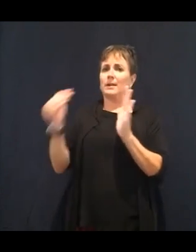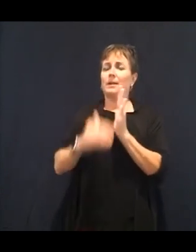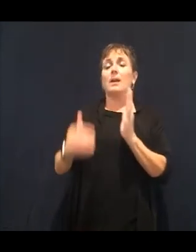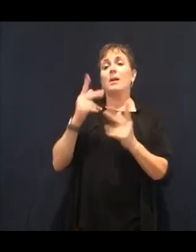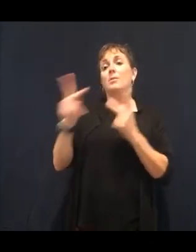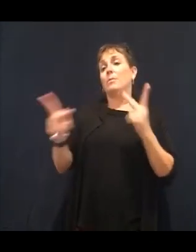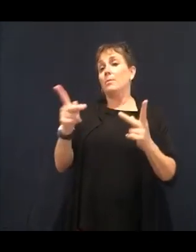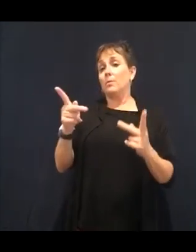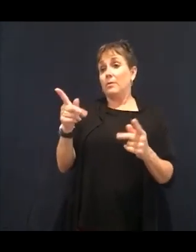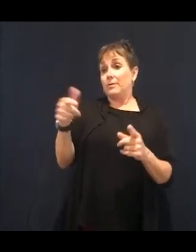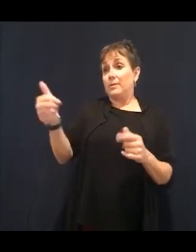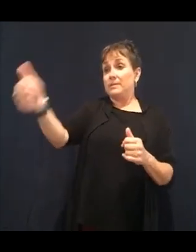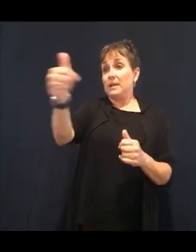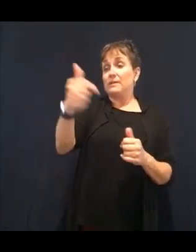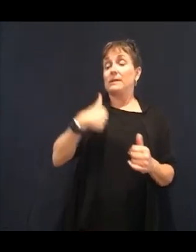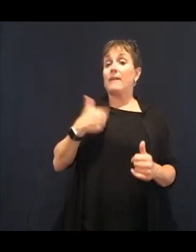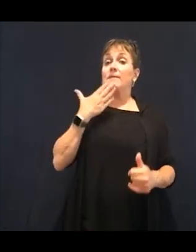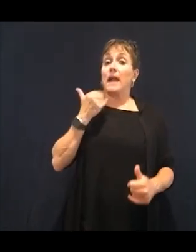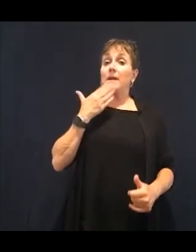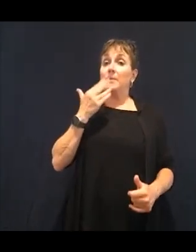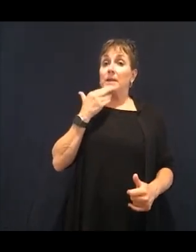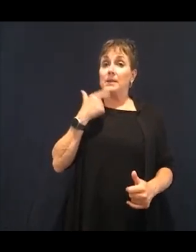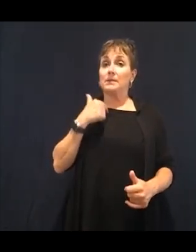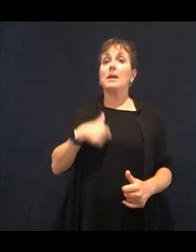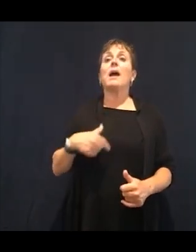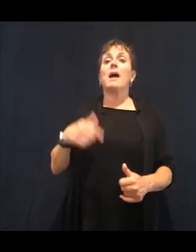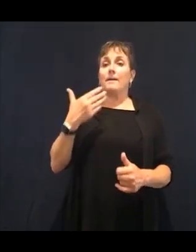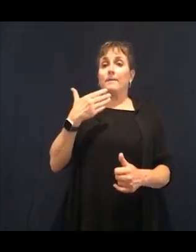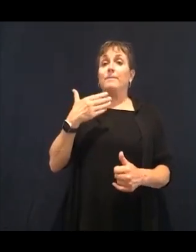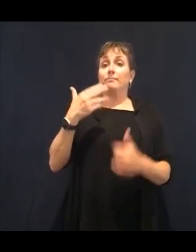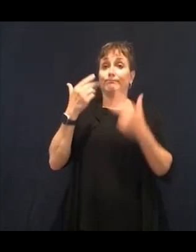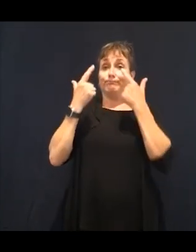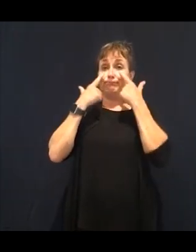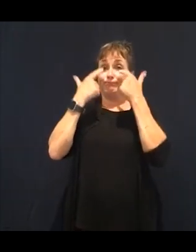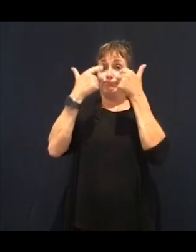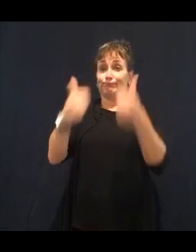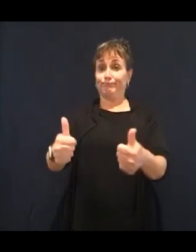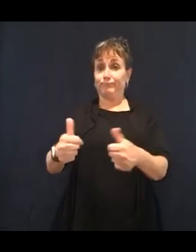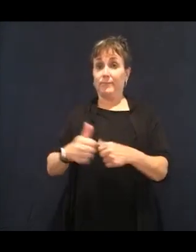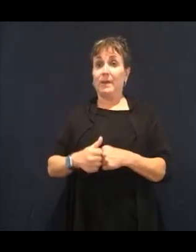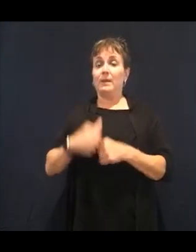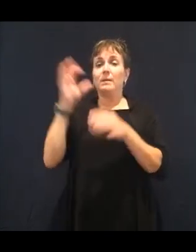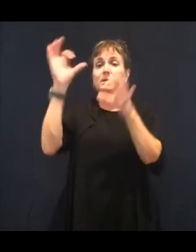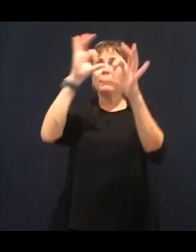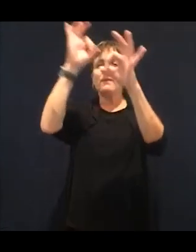They have clouds. They have they have poor eyesight.